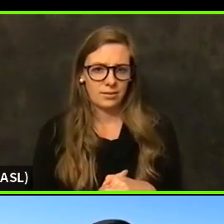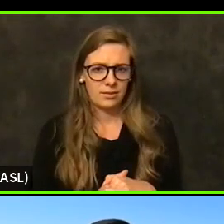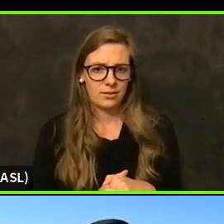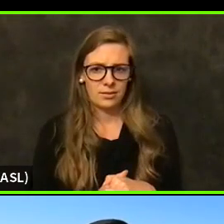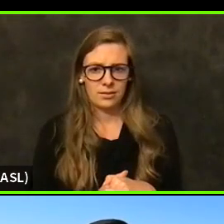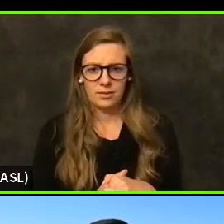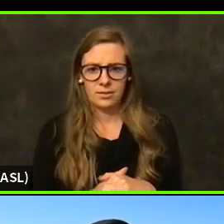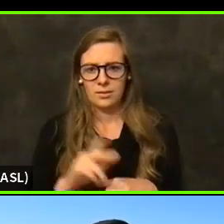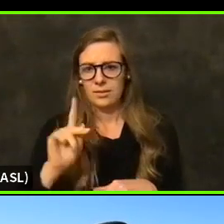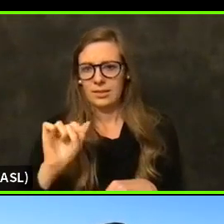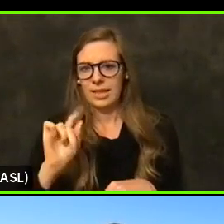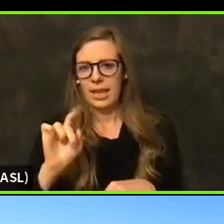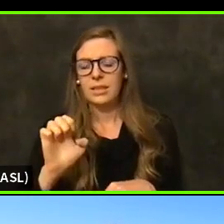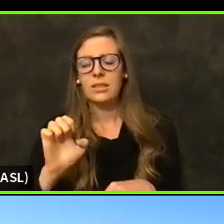So we will be putting